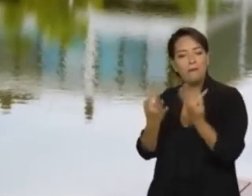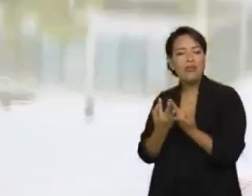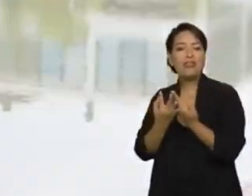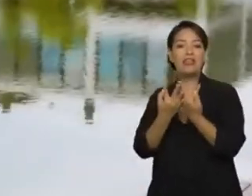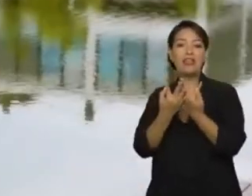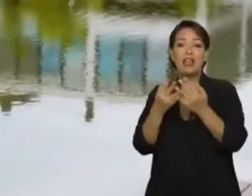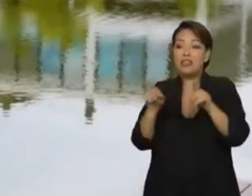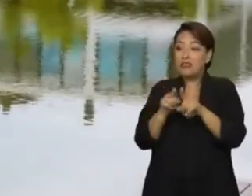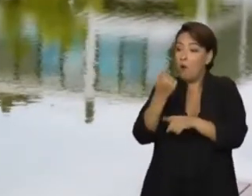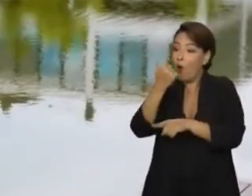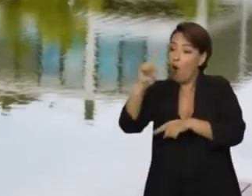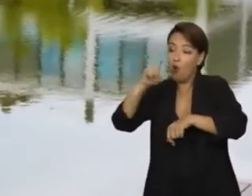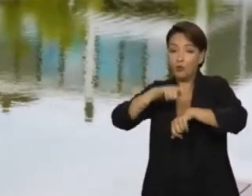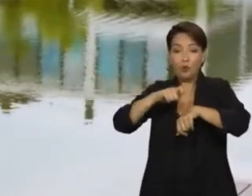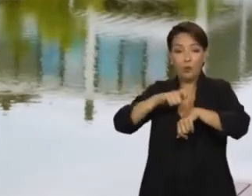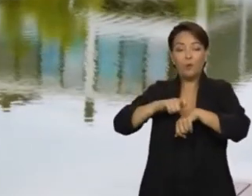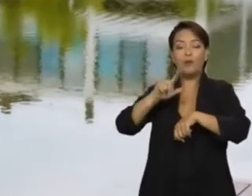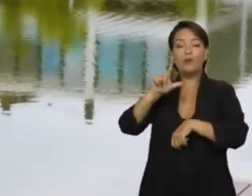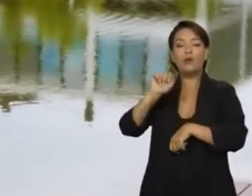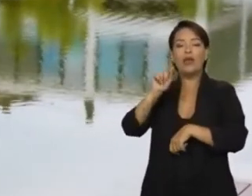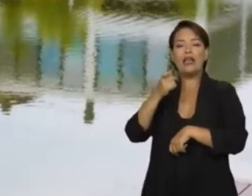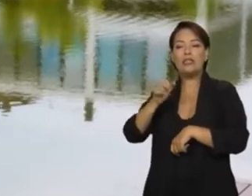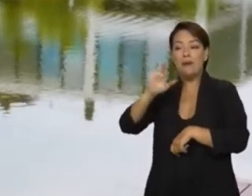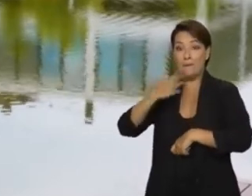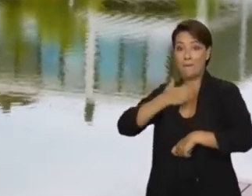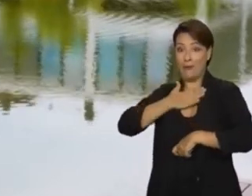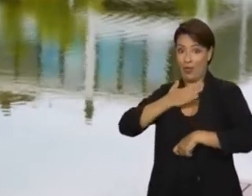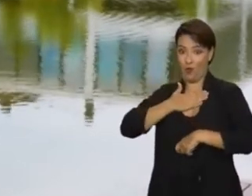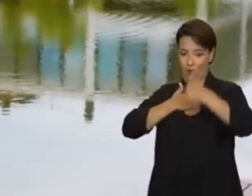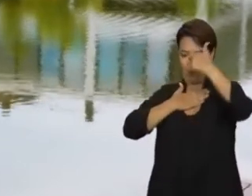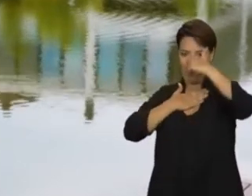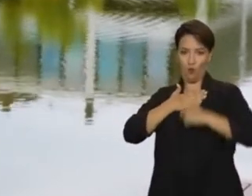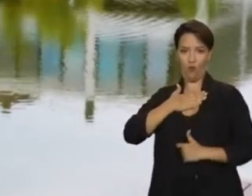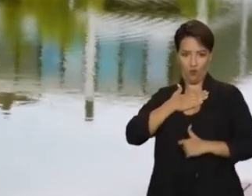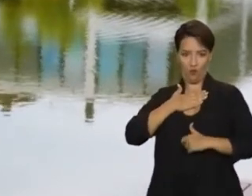and another leisure moment that I enjoy alone